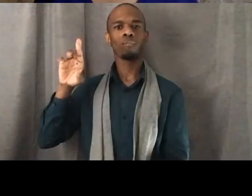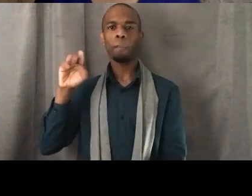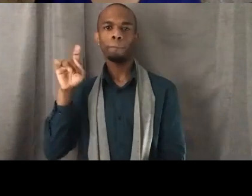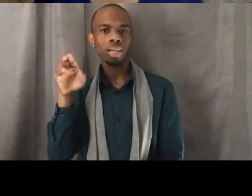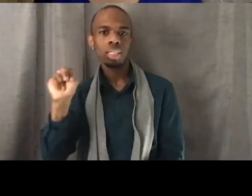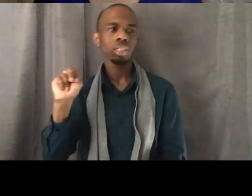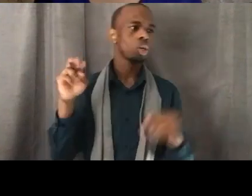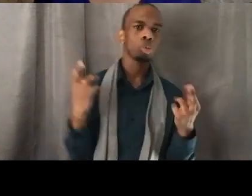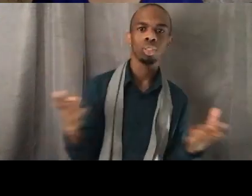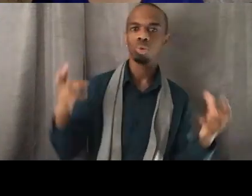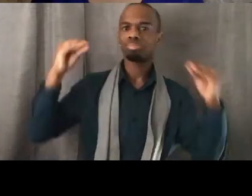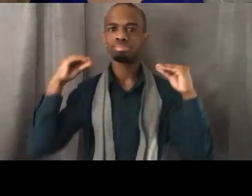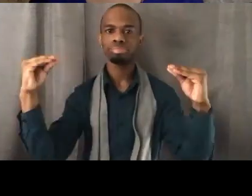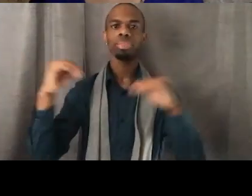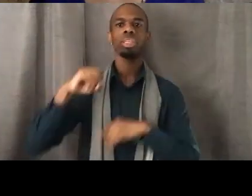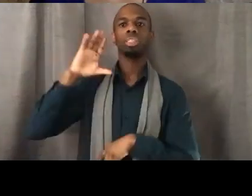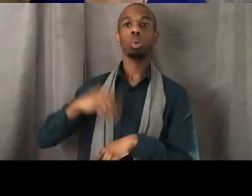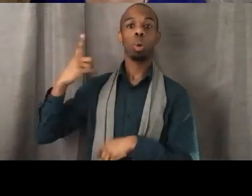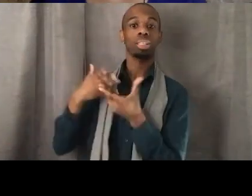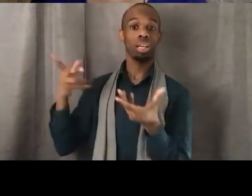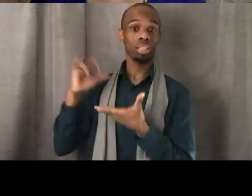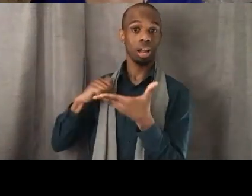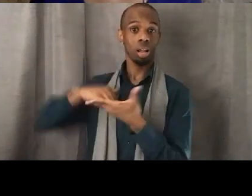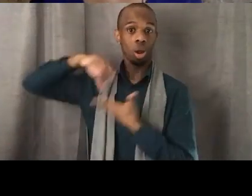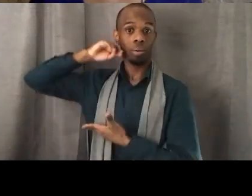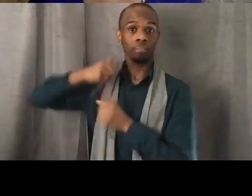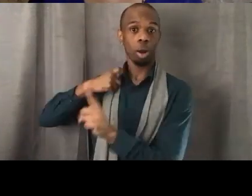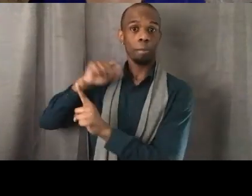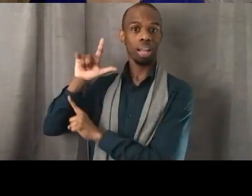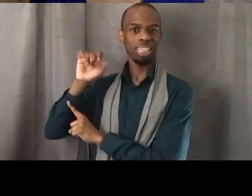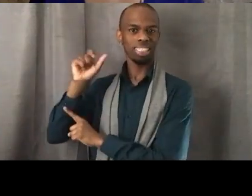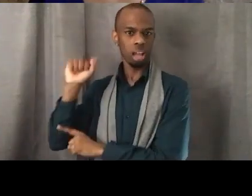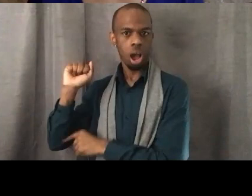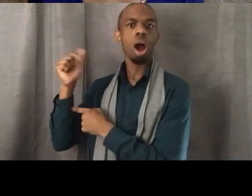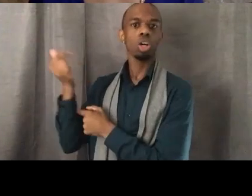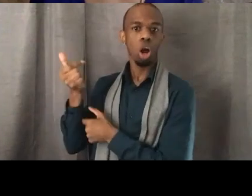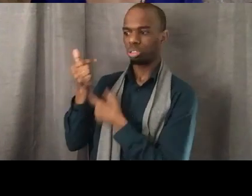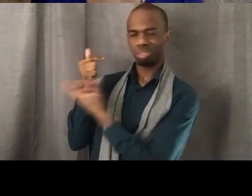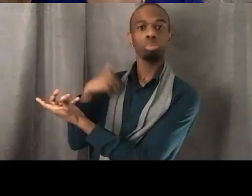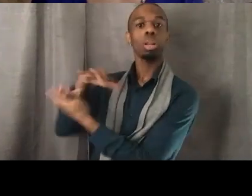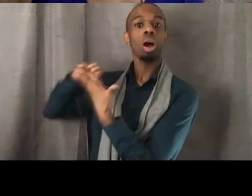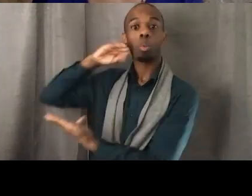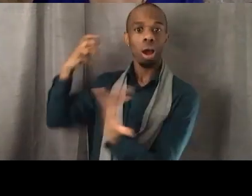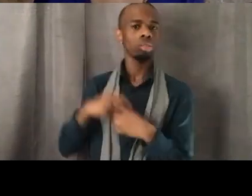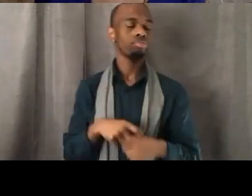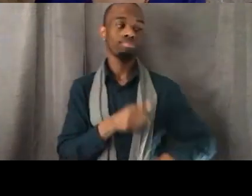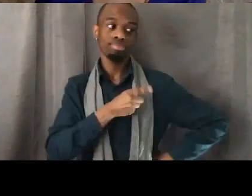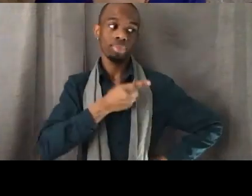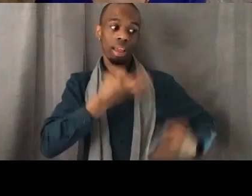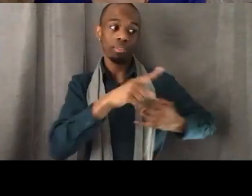one of the things that I learned from my comrade, Alicia Garza is if you don't write your own history someone else will steal it from you.